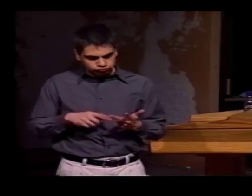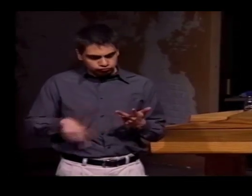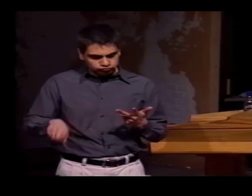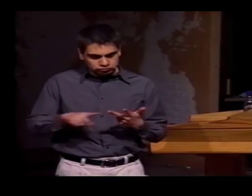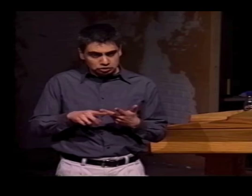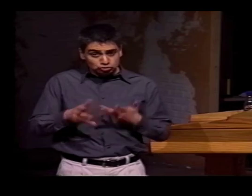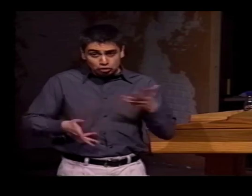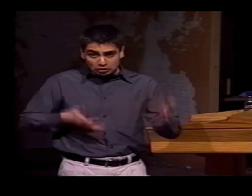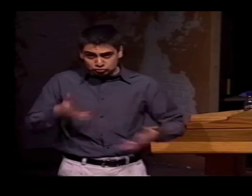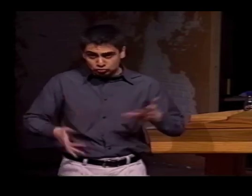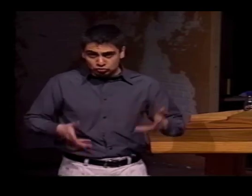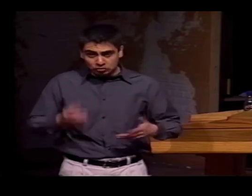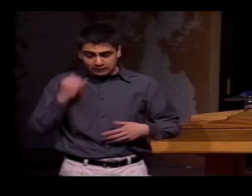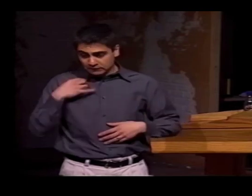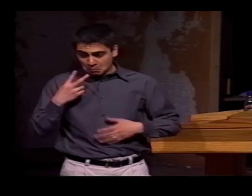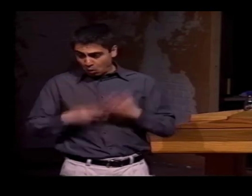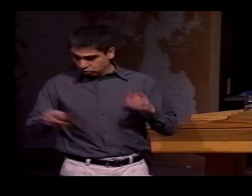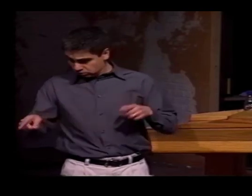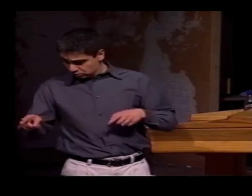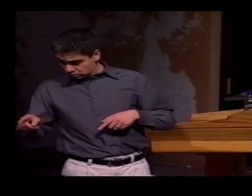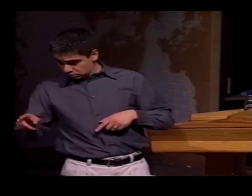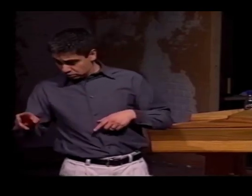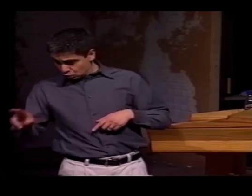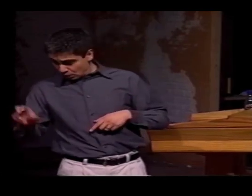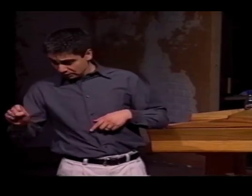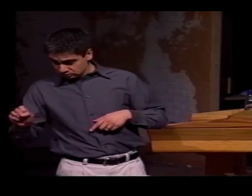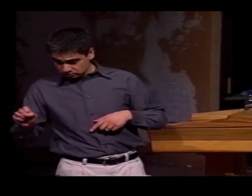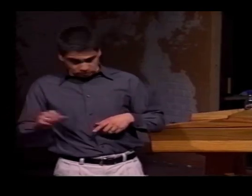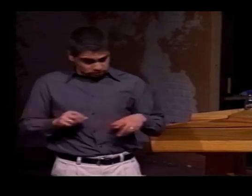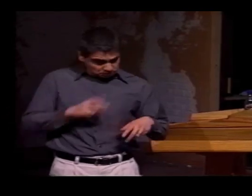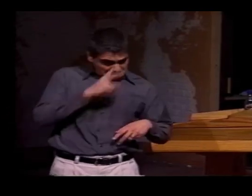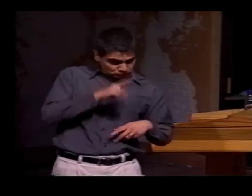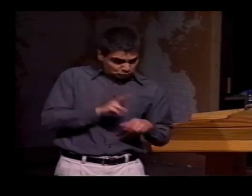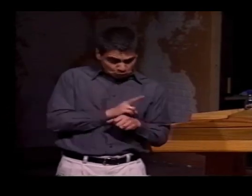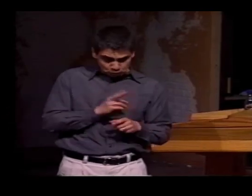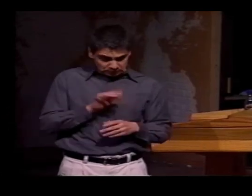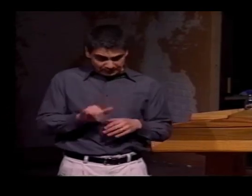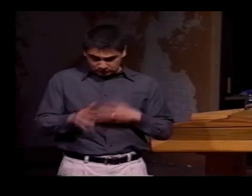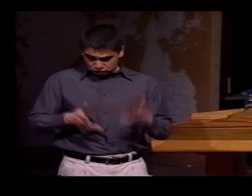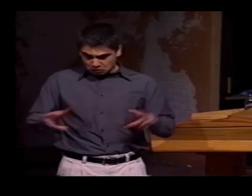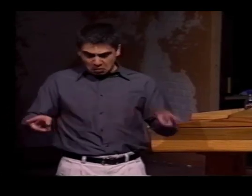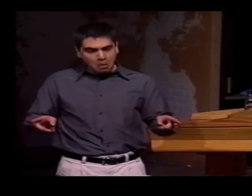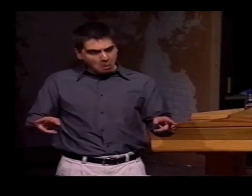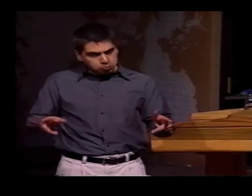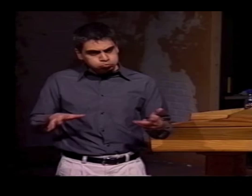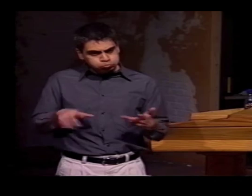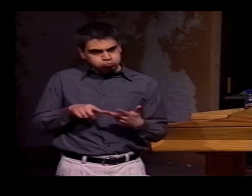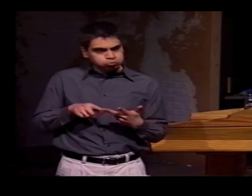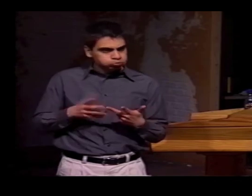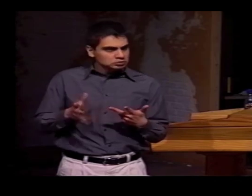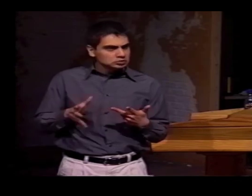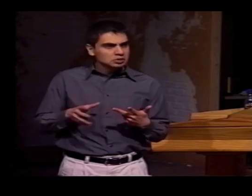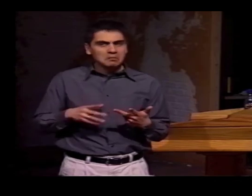IT WAS FAIRLY CLEAR. GESTURES IN THE UNITED STATES AND MEXICO,